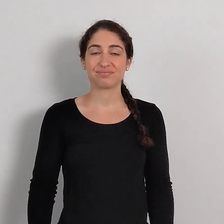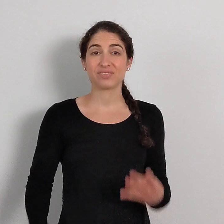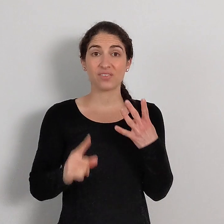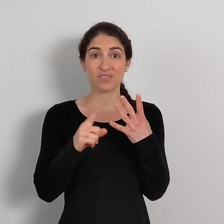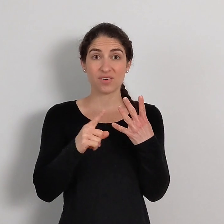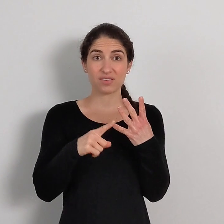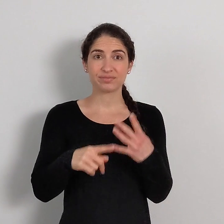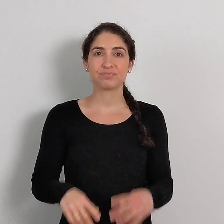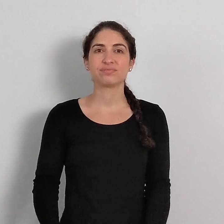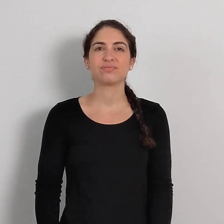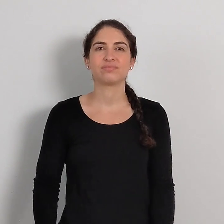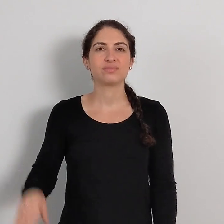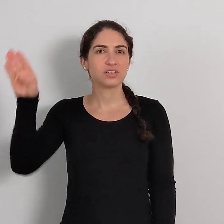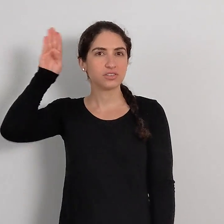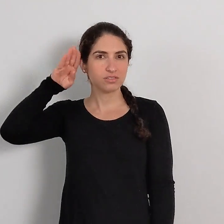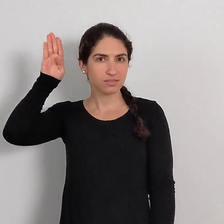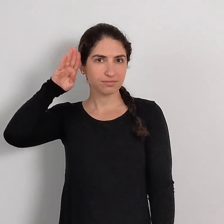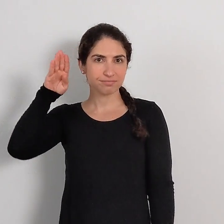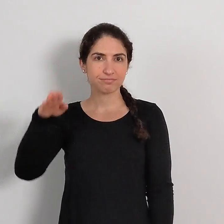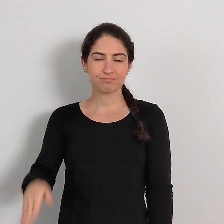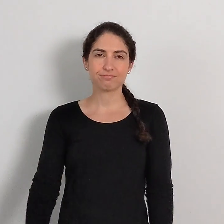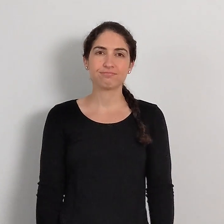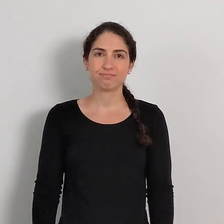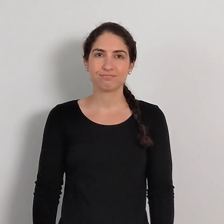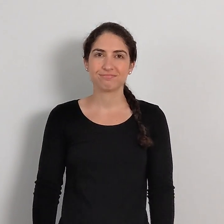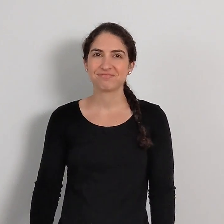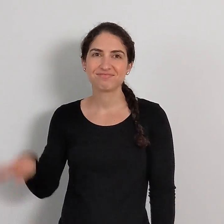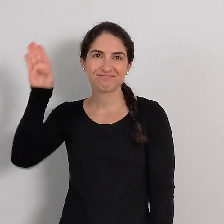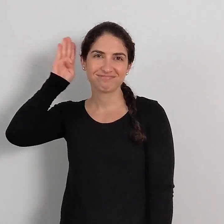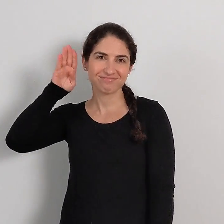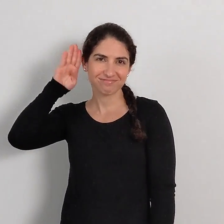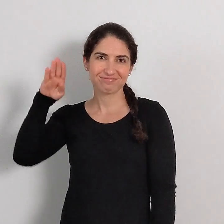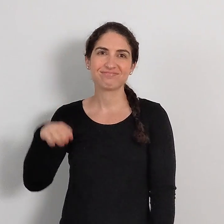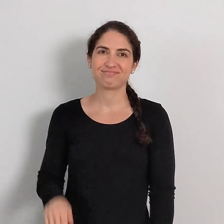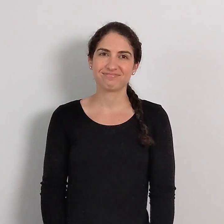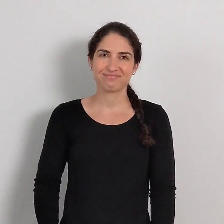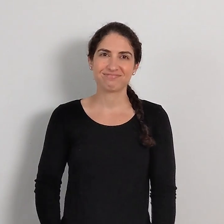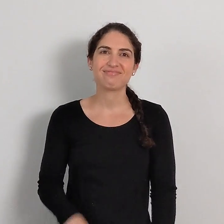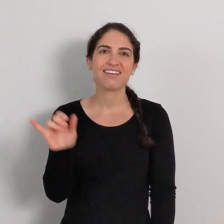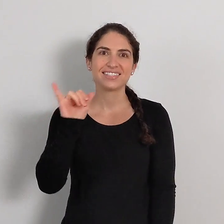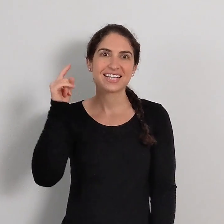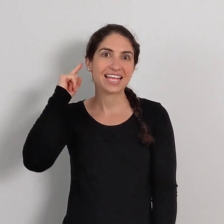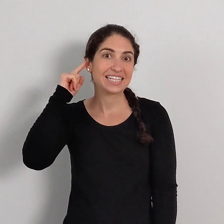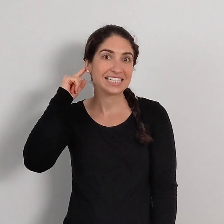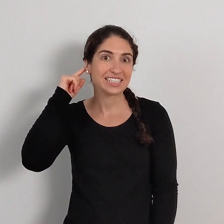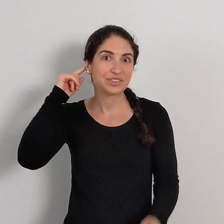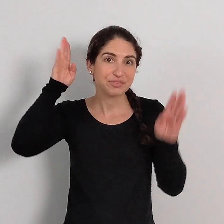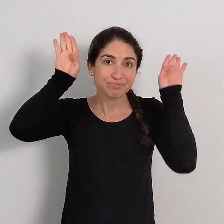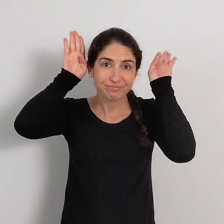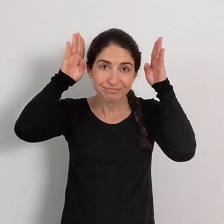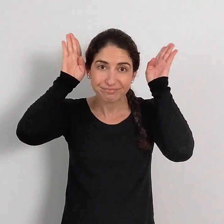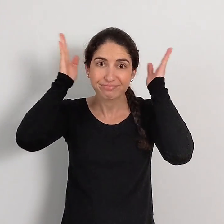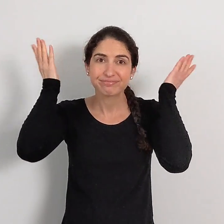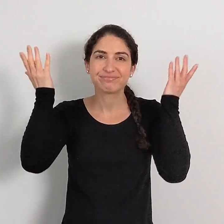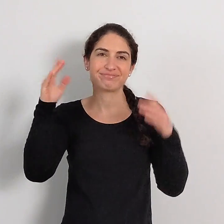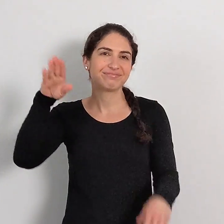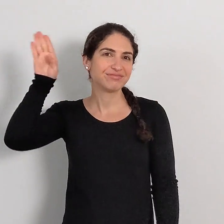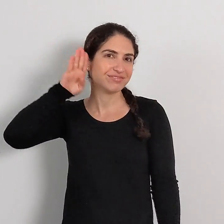A fourth way: DOG DOG It's like the ears on a dog.